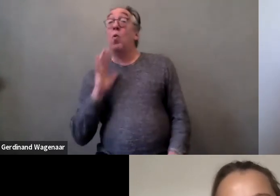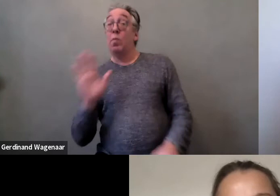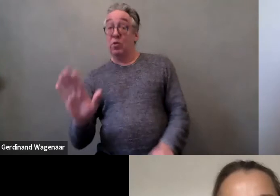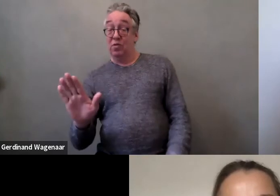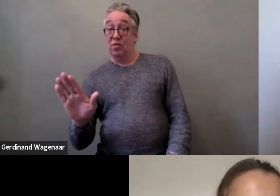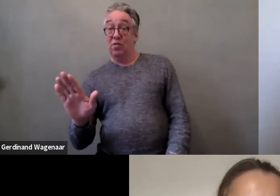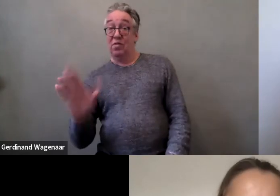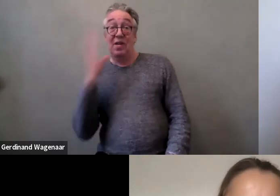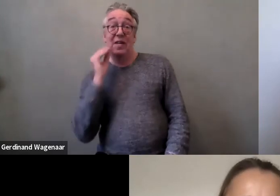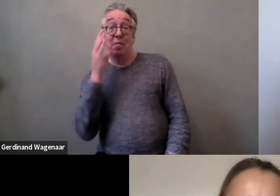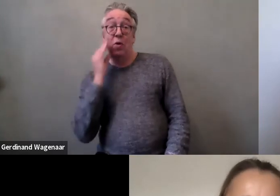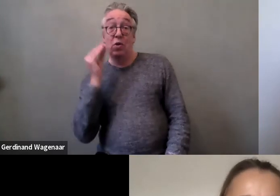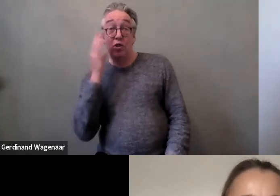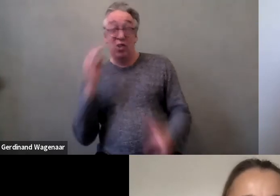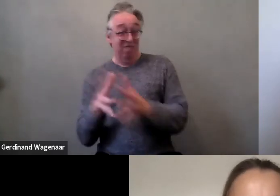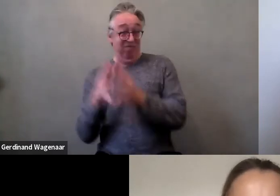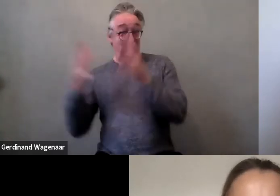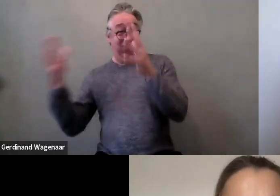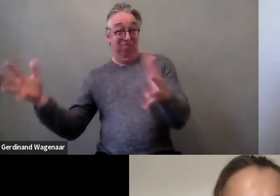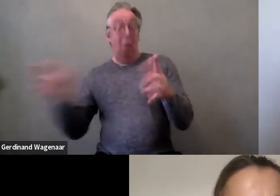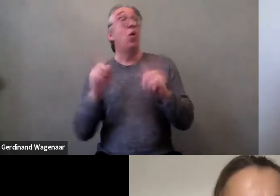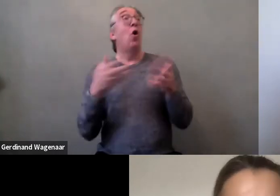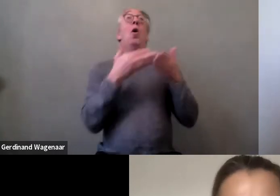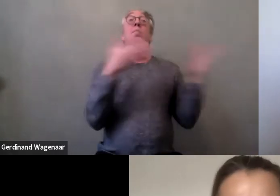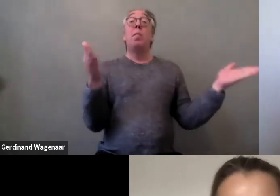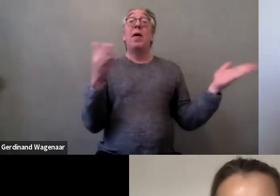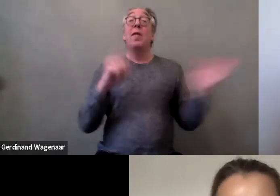and the silence on this topic in public space and social policies.